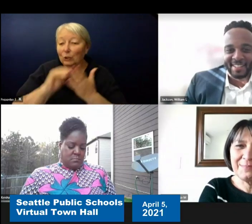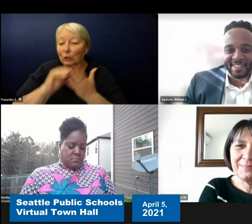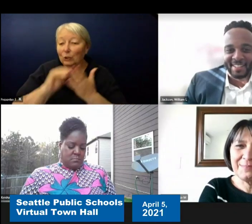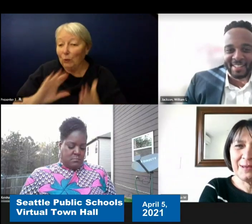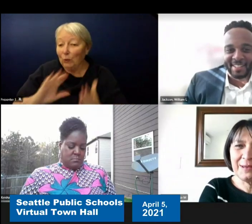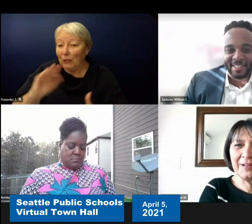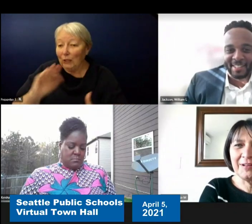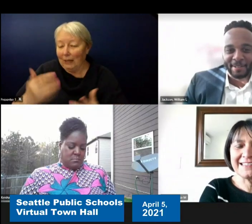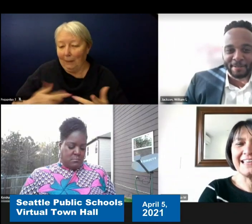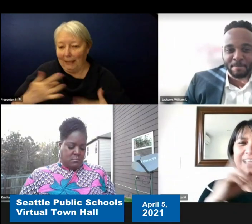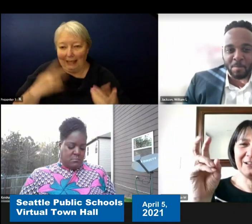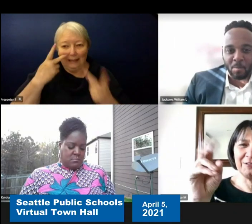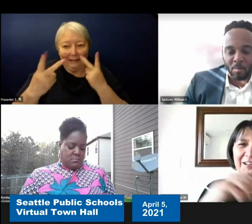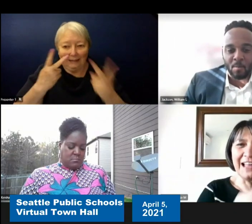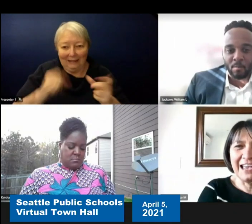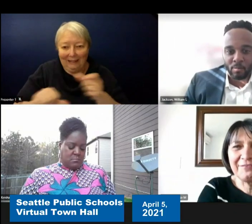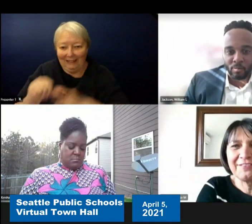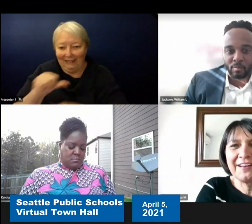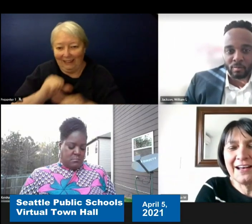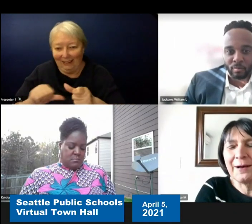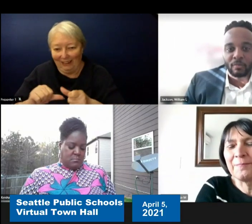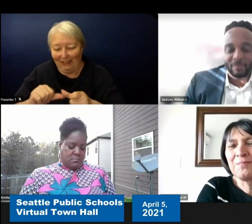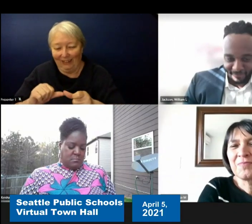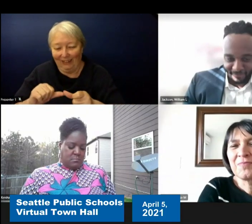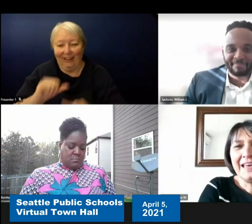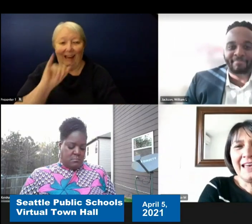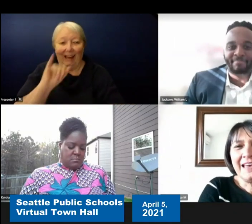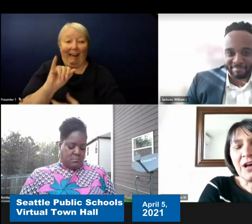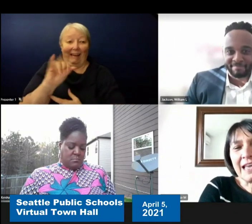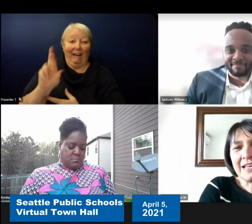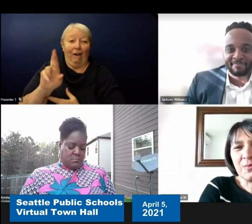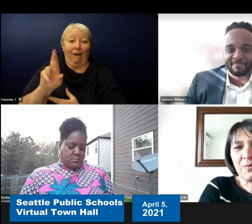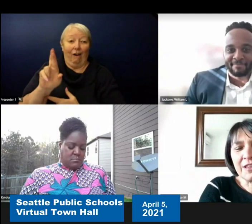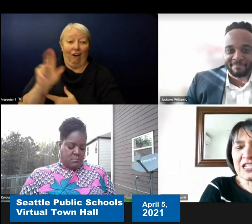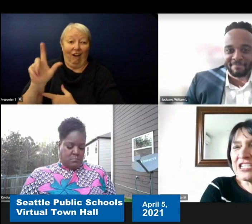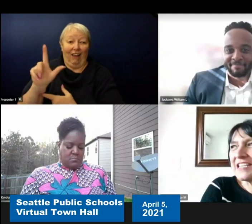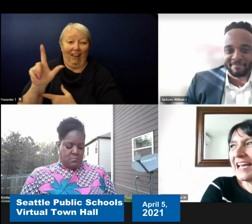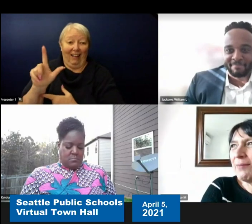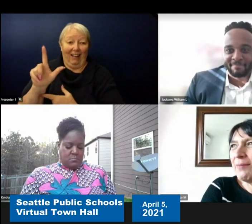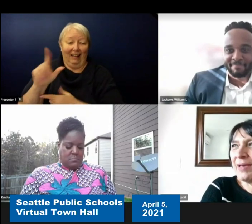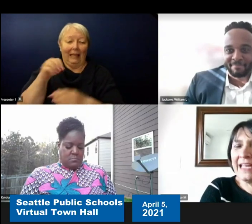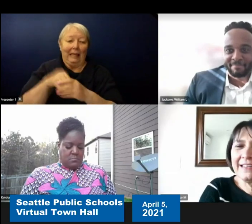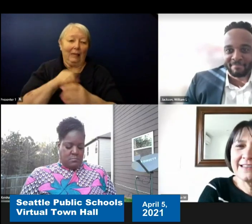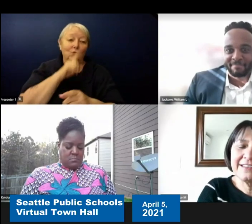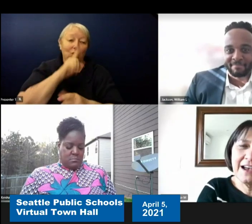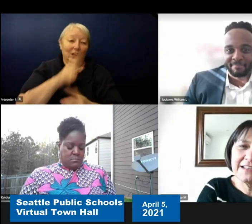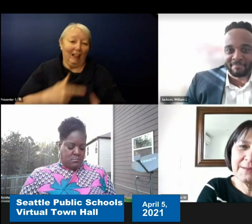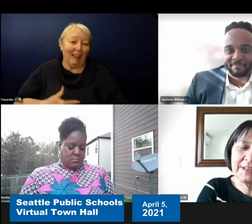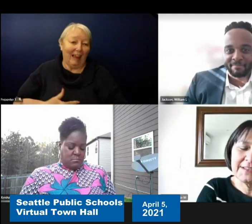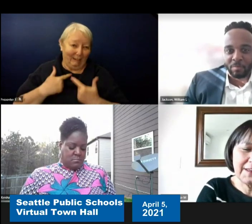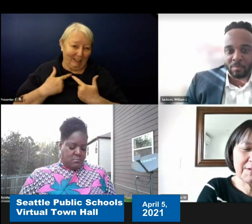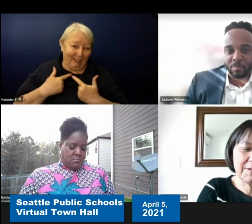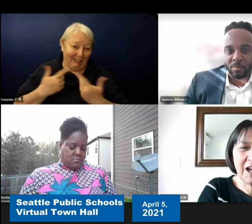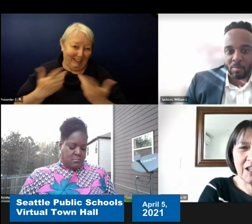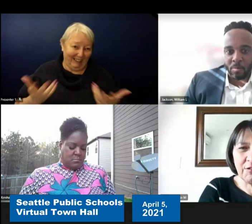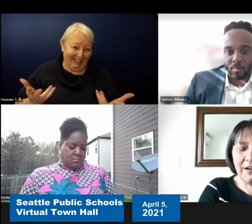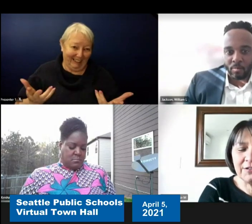as they said in real life. And so I guess one of the questions that came in as I saw some of the stuff that was on the ground